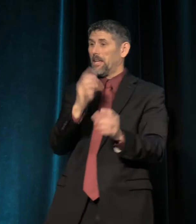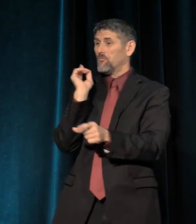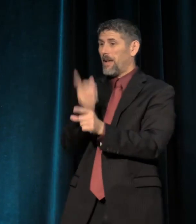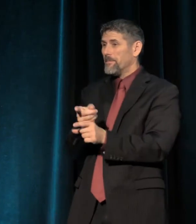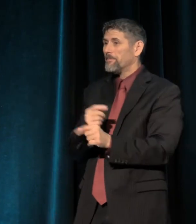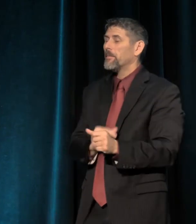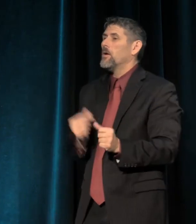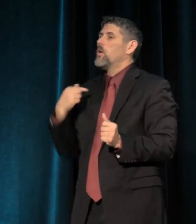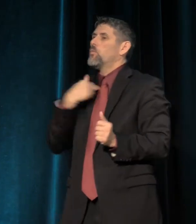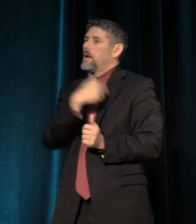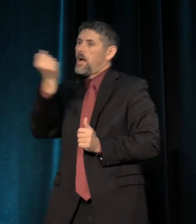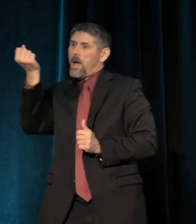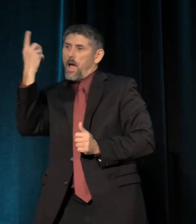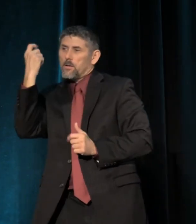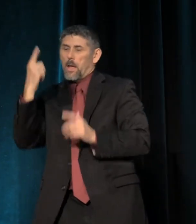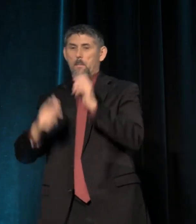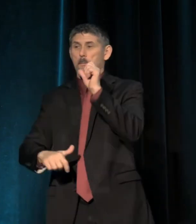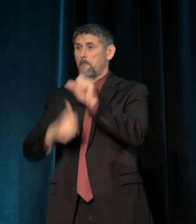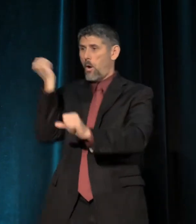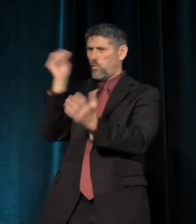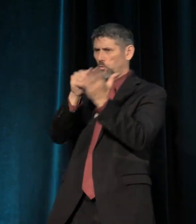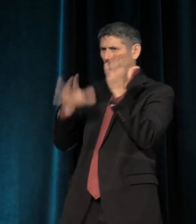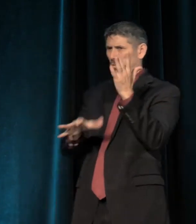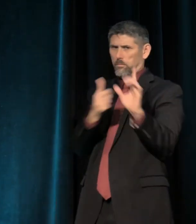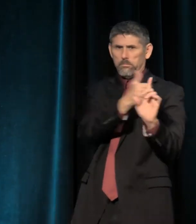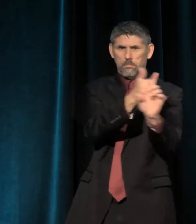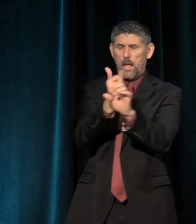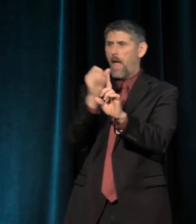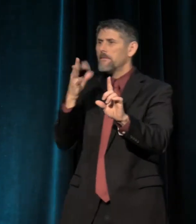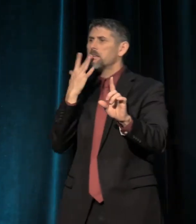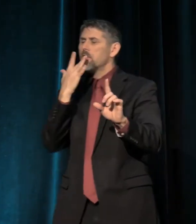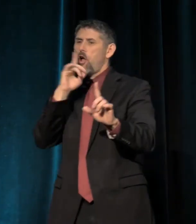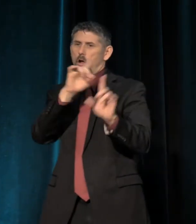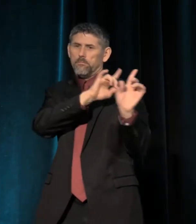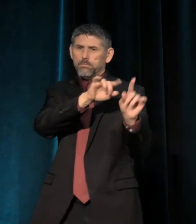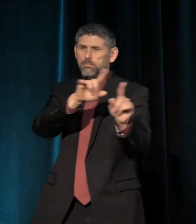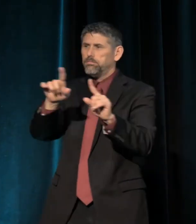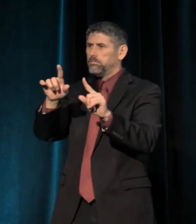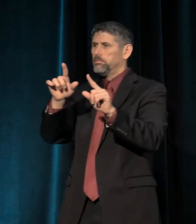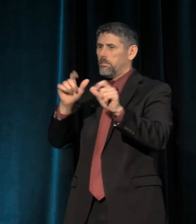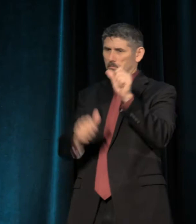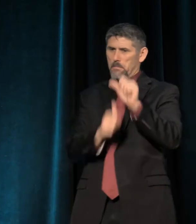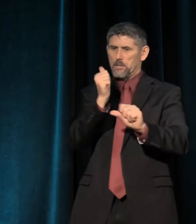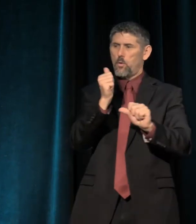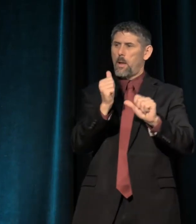And what we know is that most students of color are attending majority minority schools,